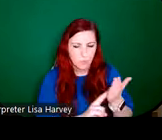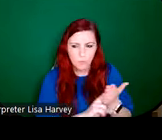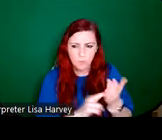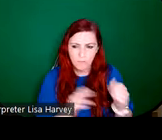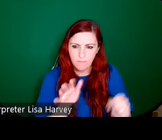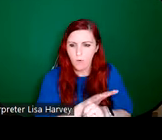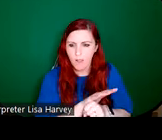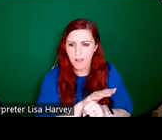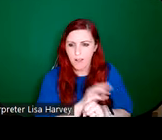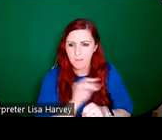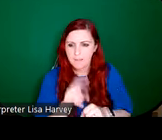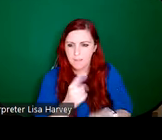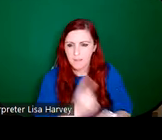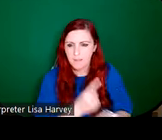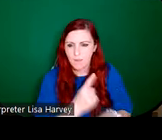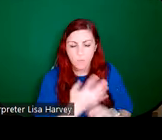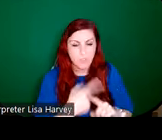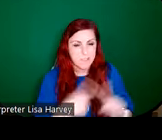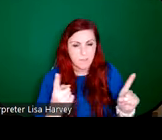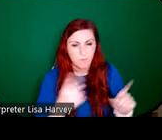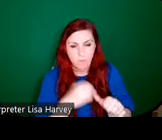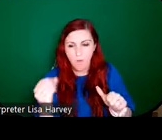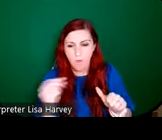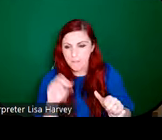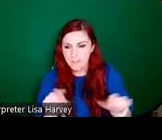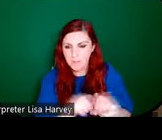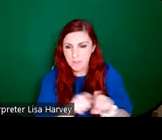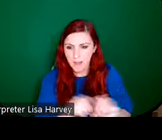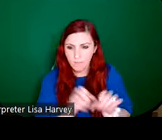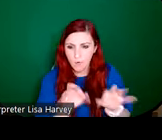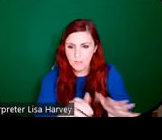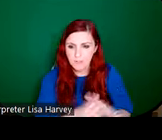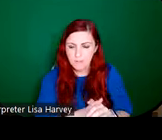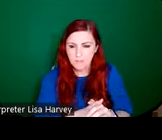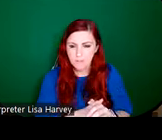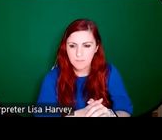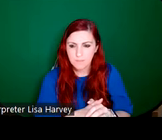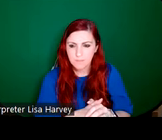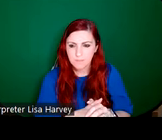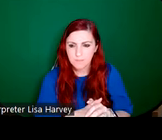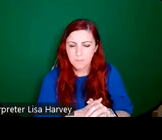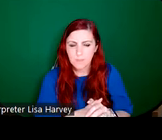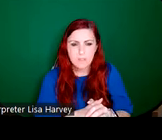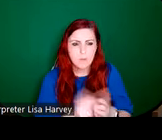which is different from all other mediums of course. In this design on the left,